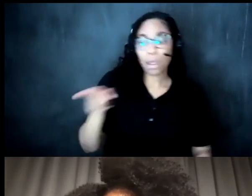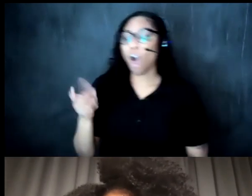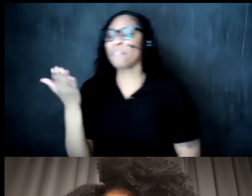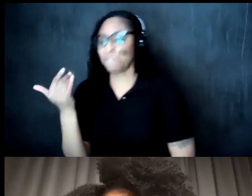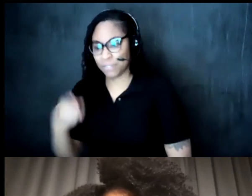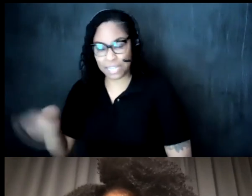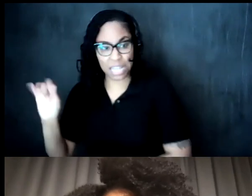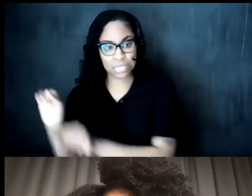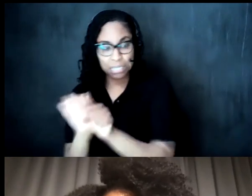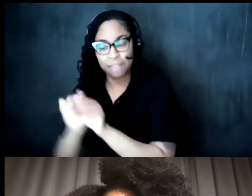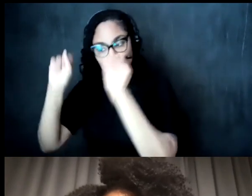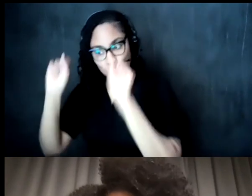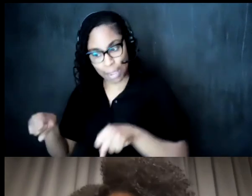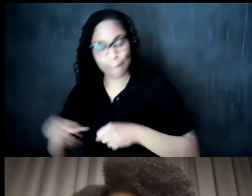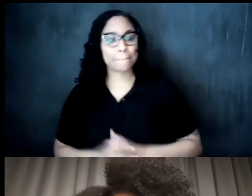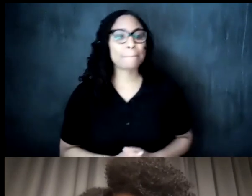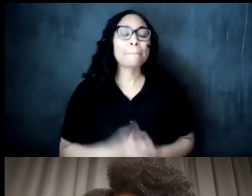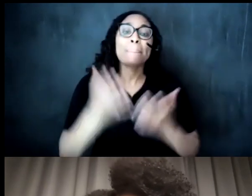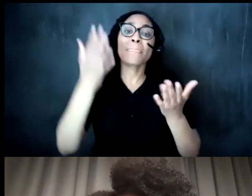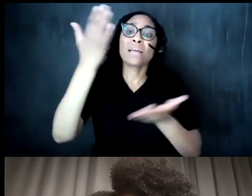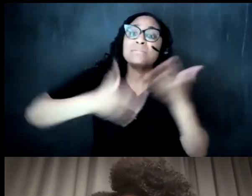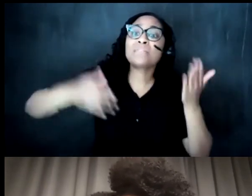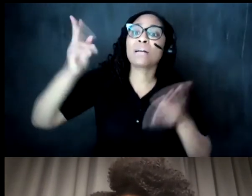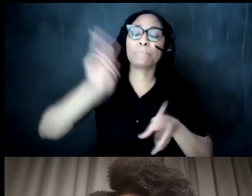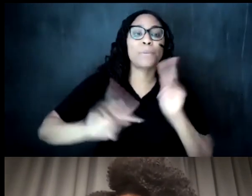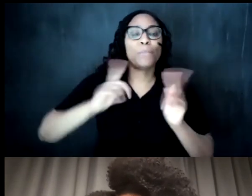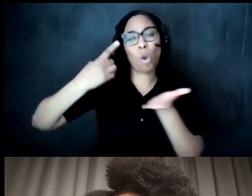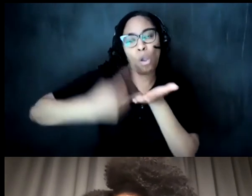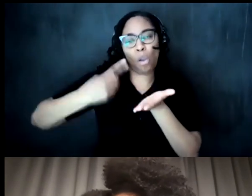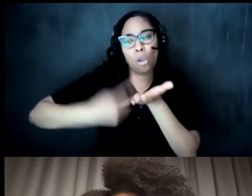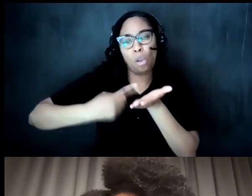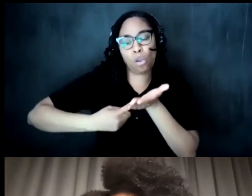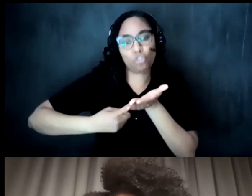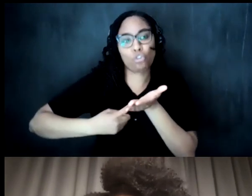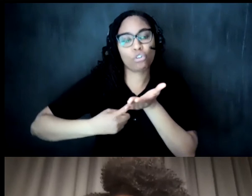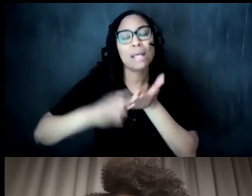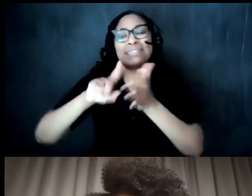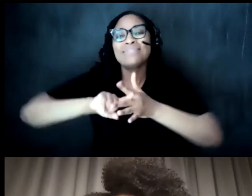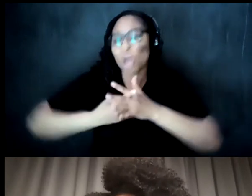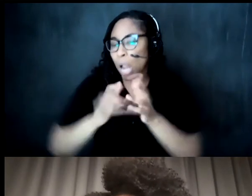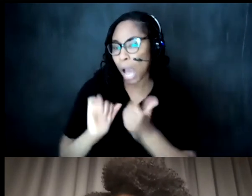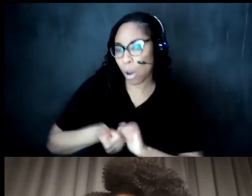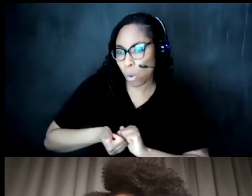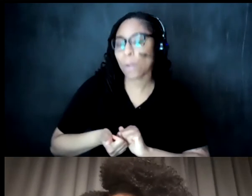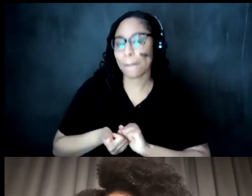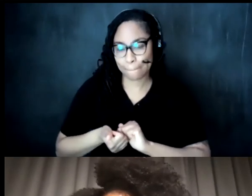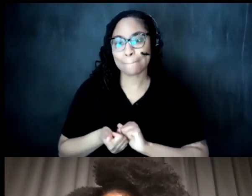some people also argue that it was a celebration started as a result of enslaved africans being